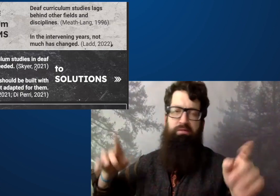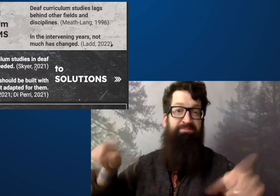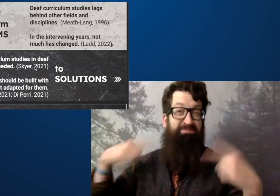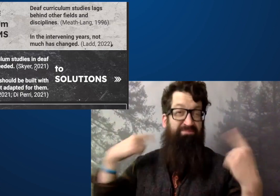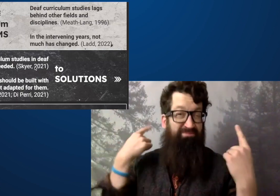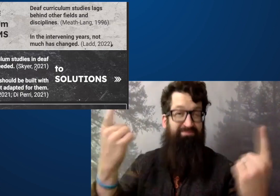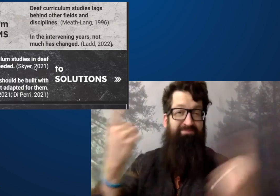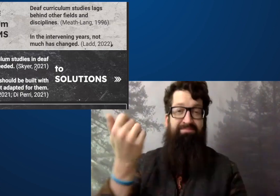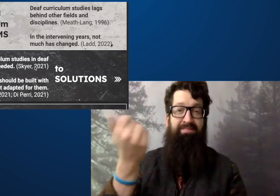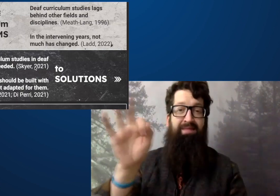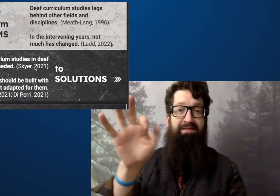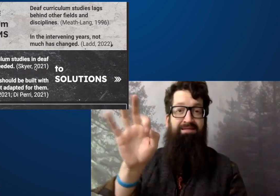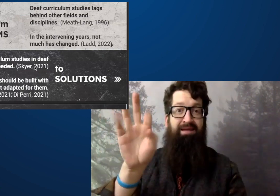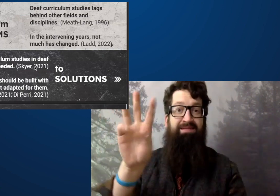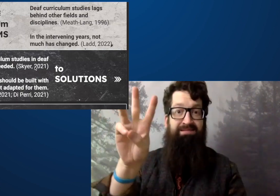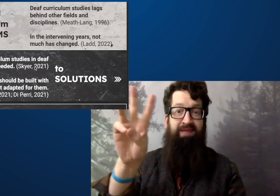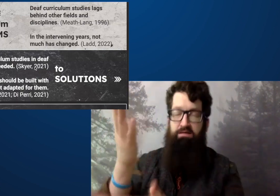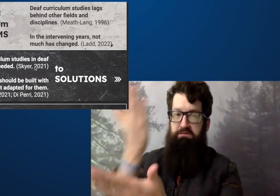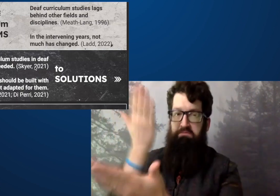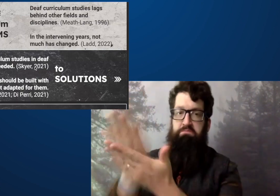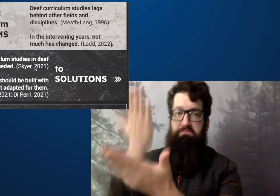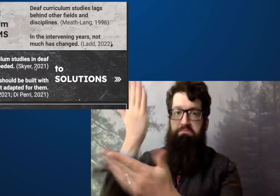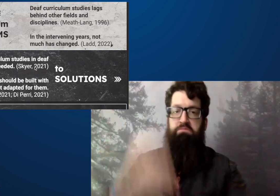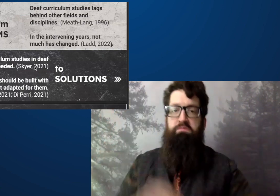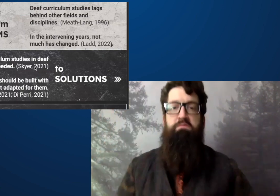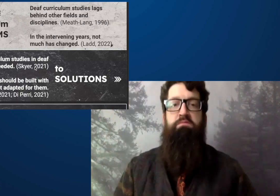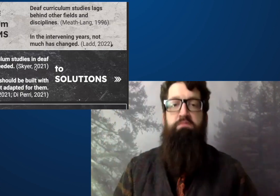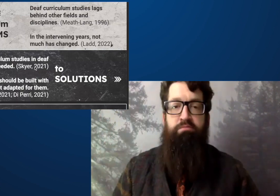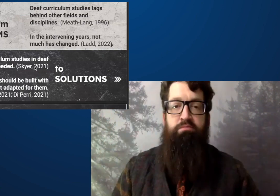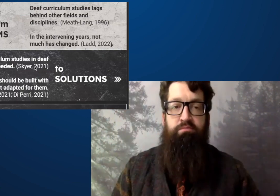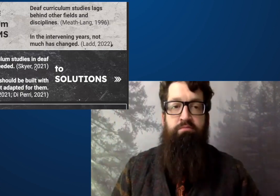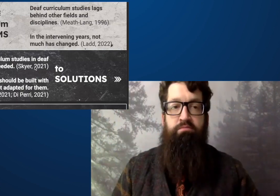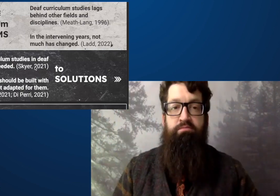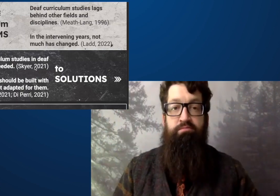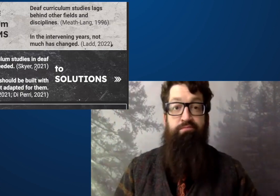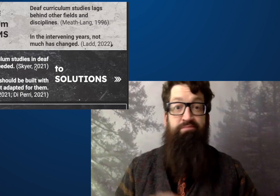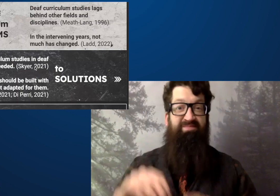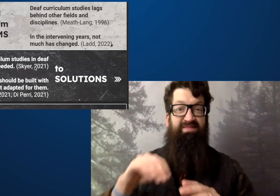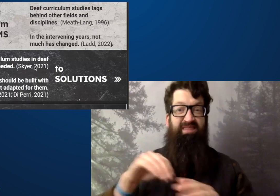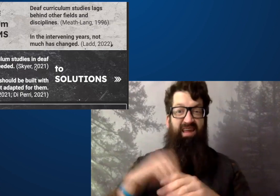It is so far behind in terms of the amount of research in 1996.